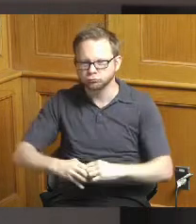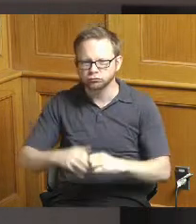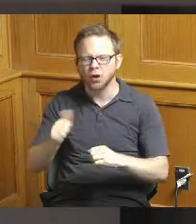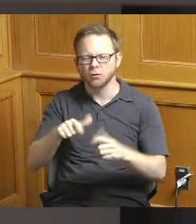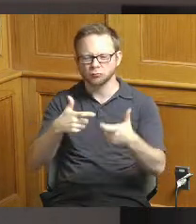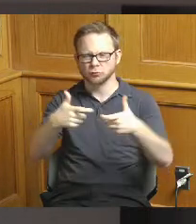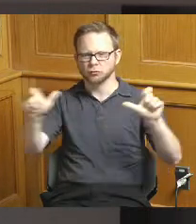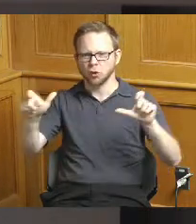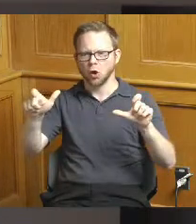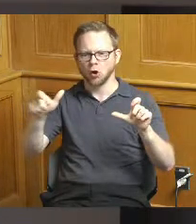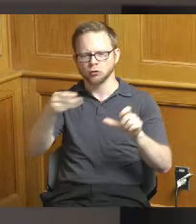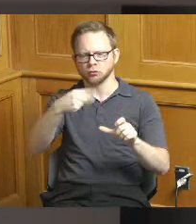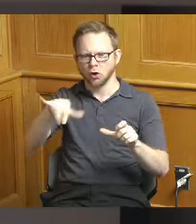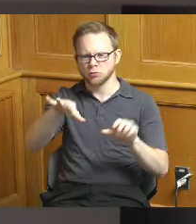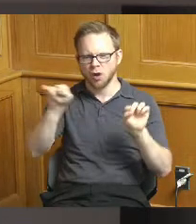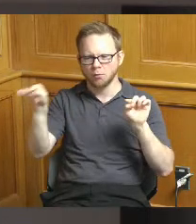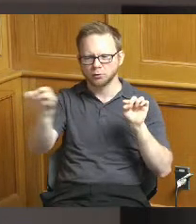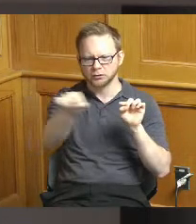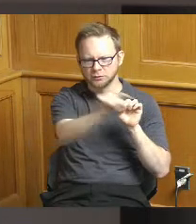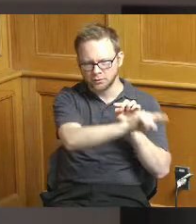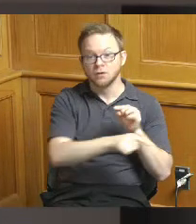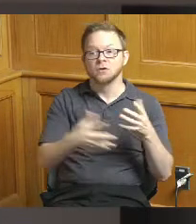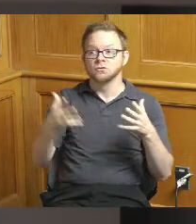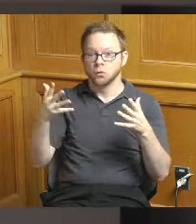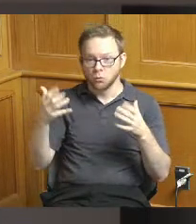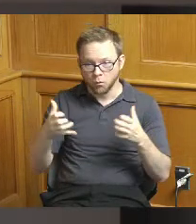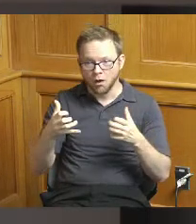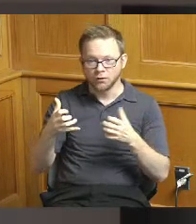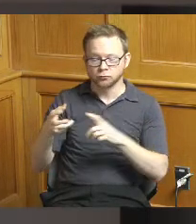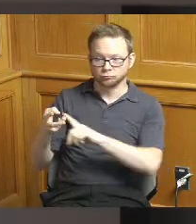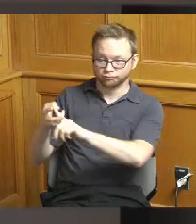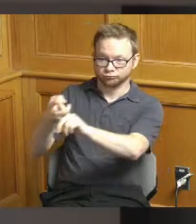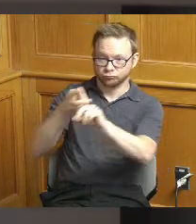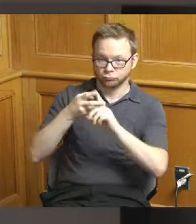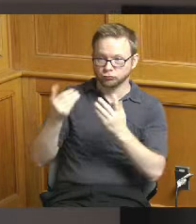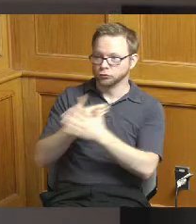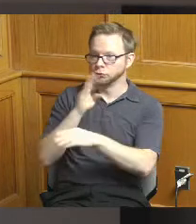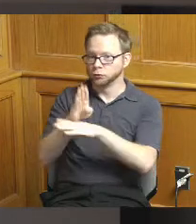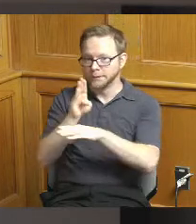that they're looking to bring large job creation projects to some of these sites